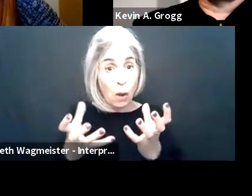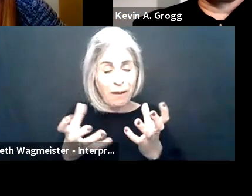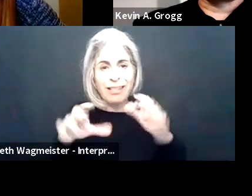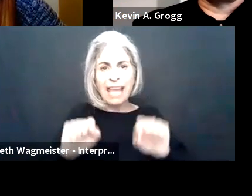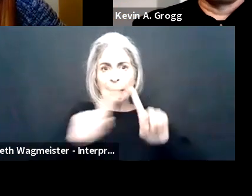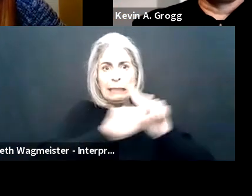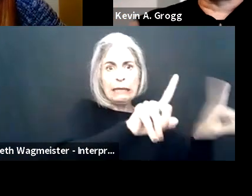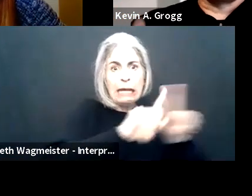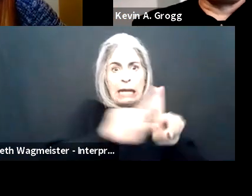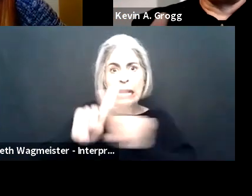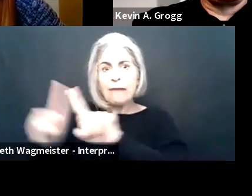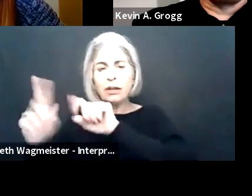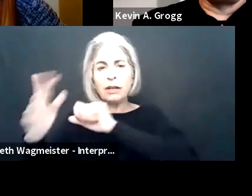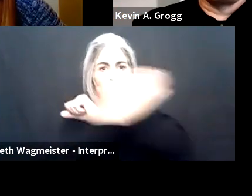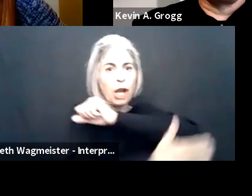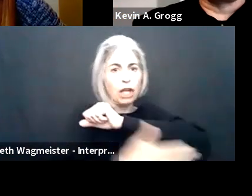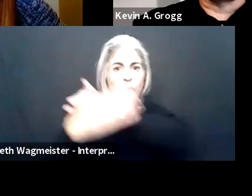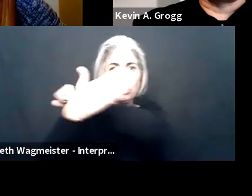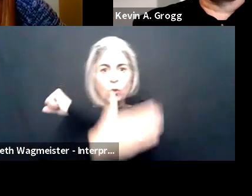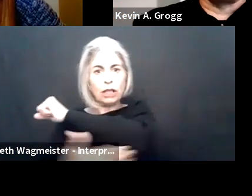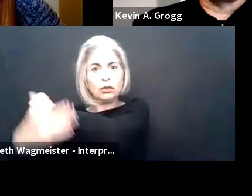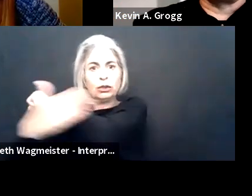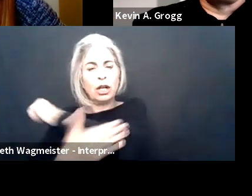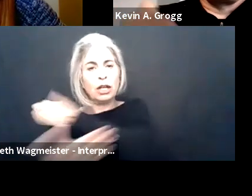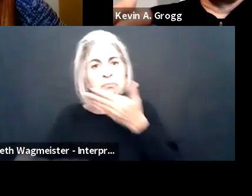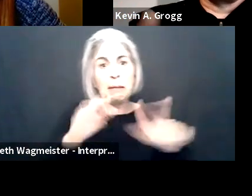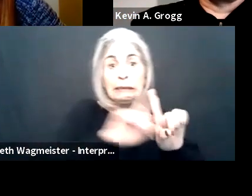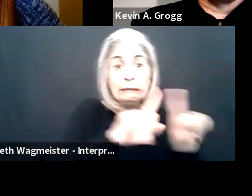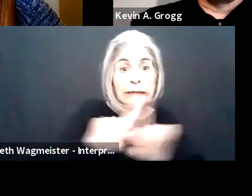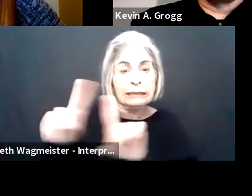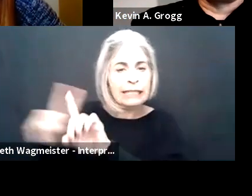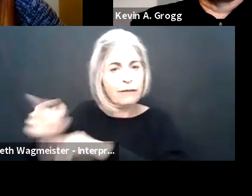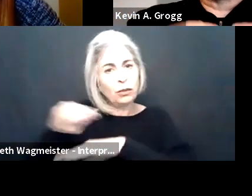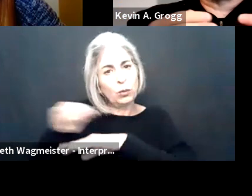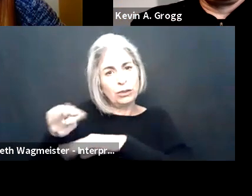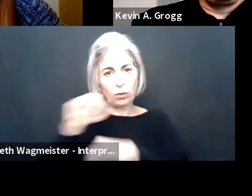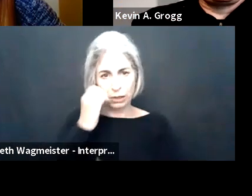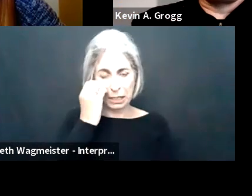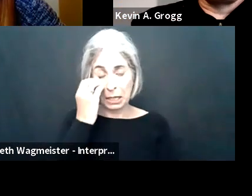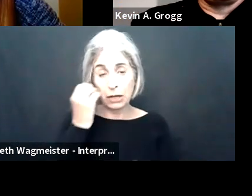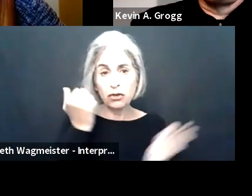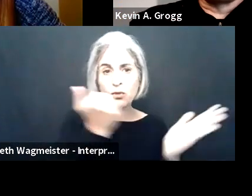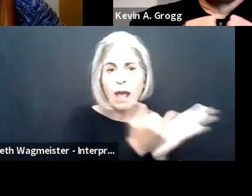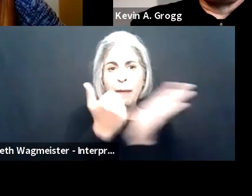go to another area, and it also being global, it could be very different from country to country. So I rely on individuals in country of